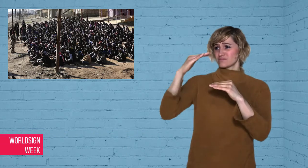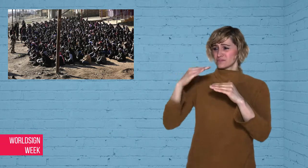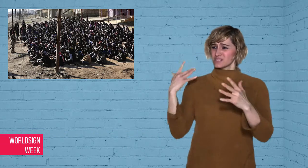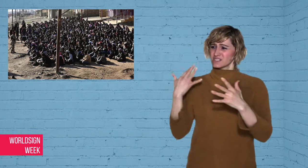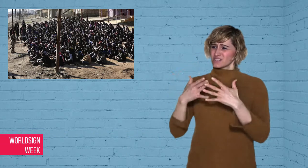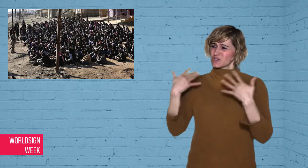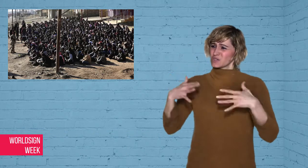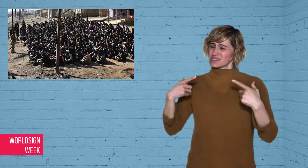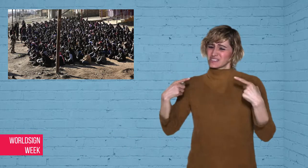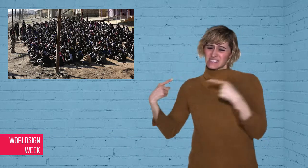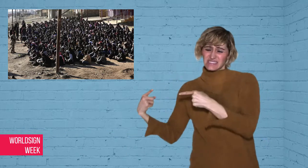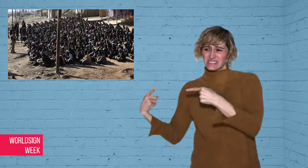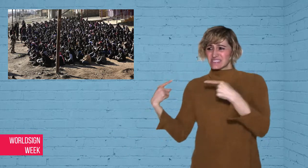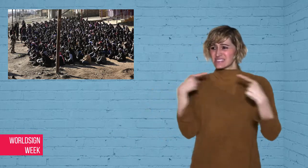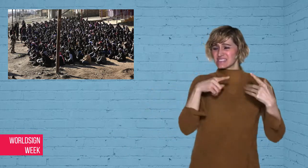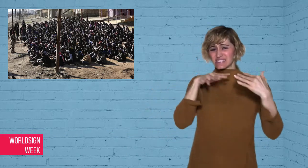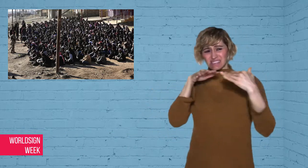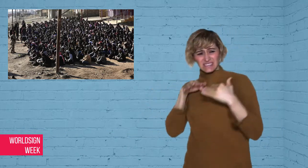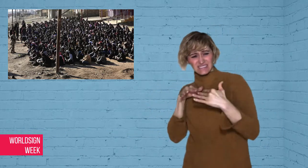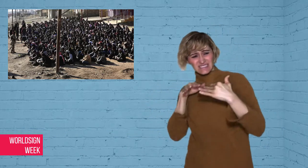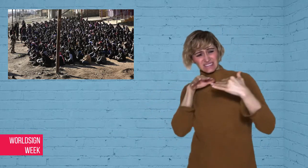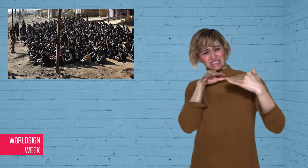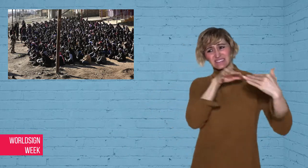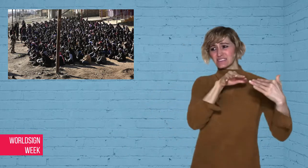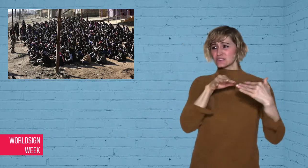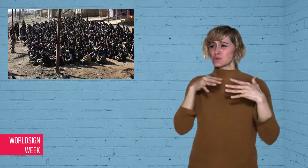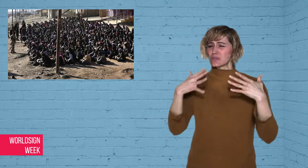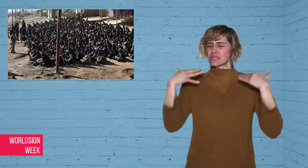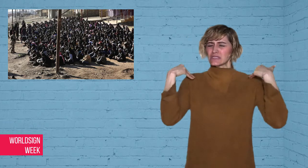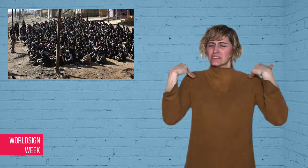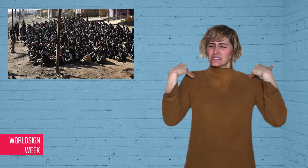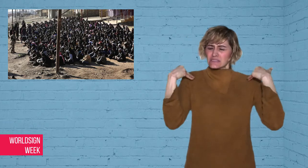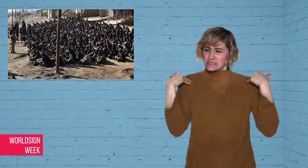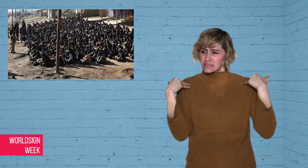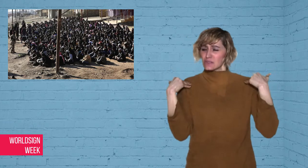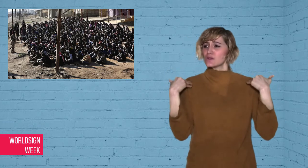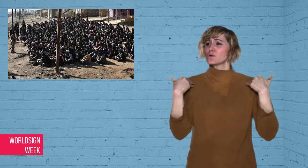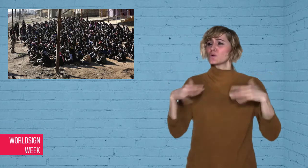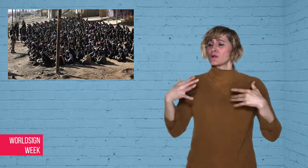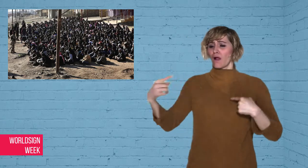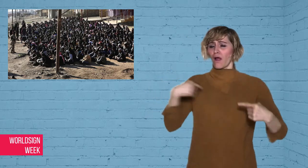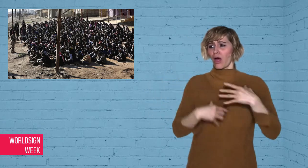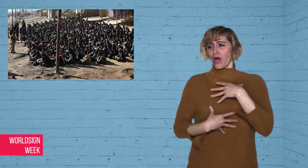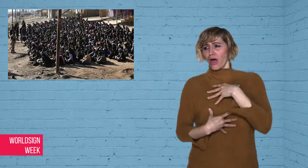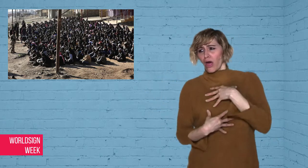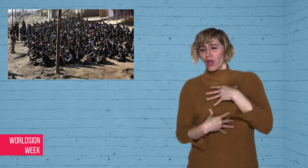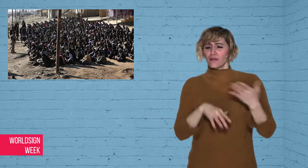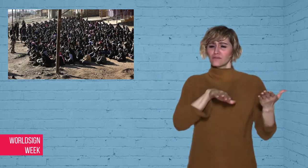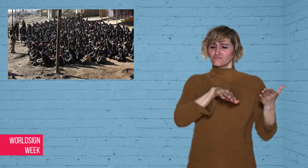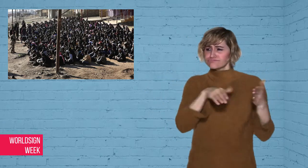difficult and bloody fighting, Iraqi